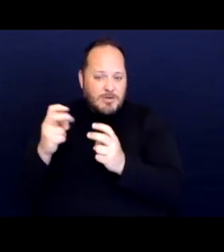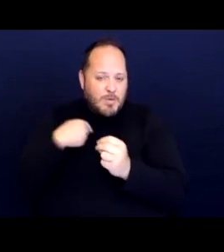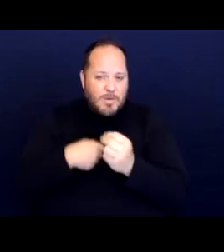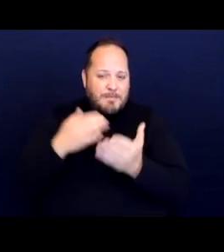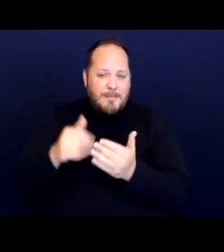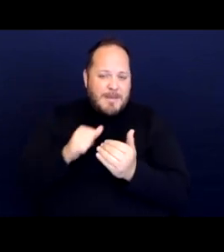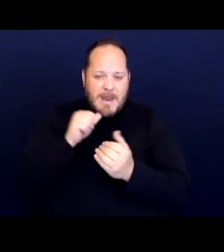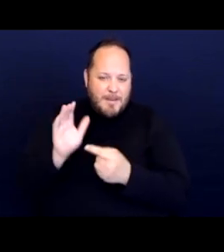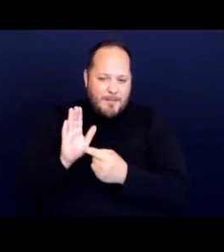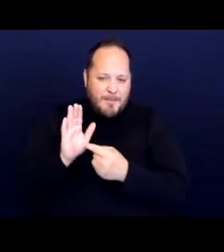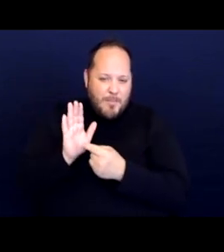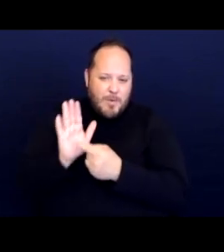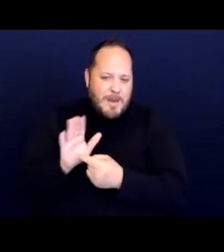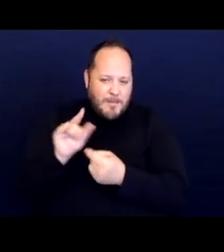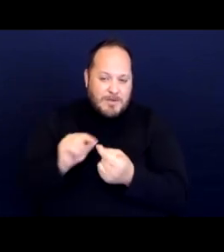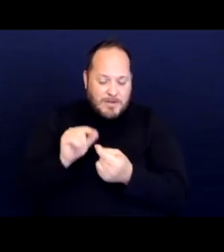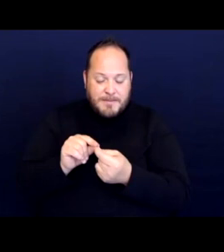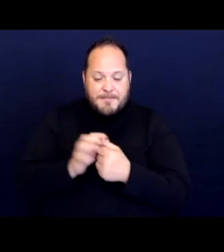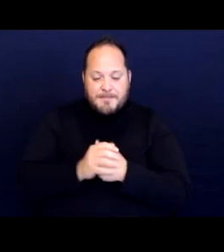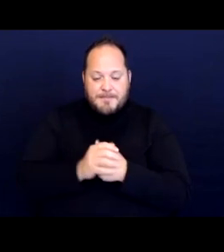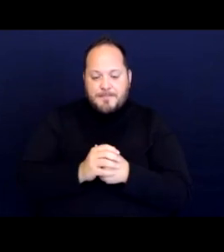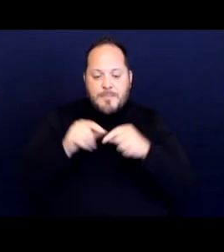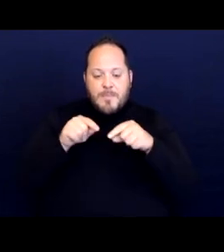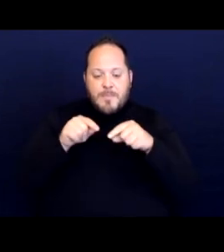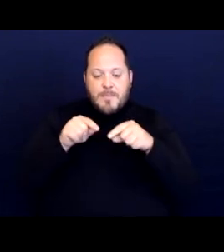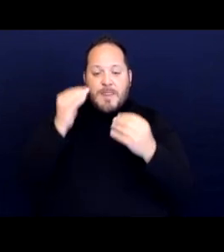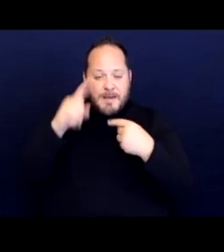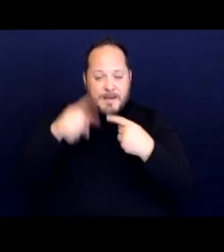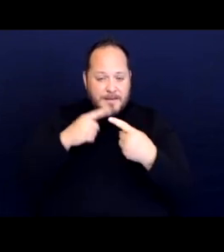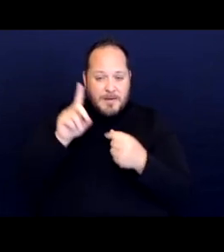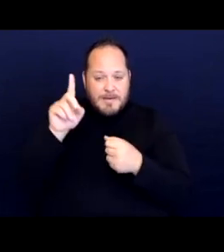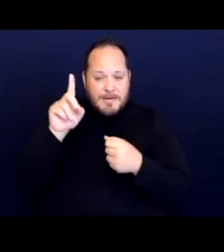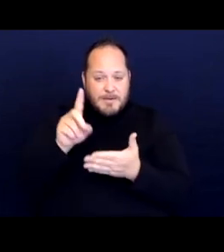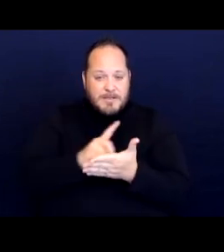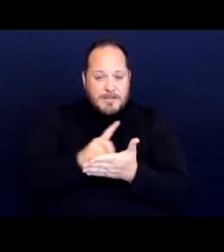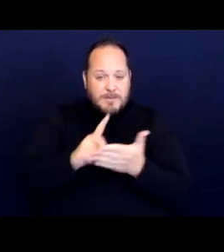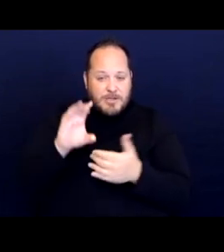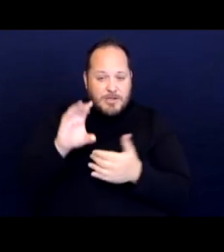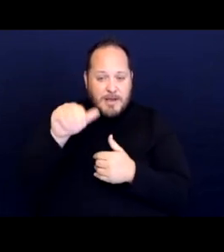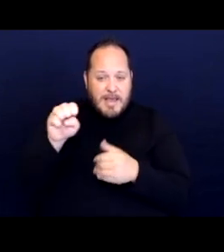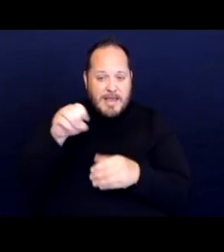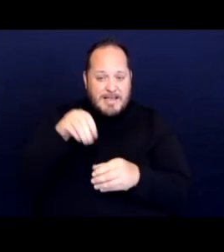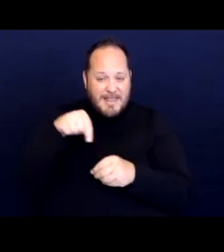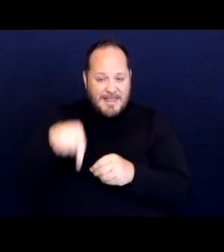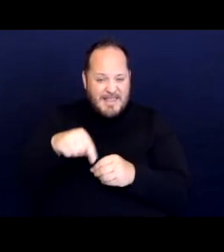And so when thinking about a disability discrimination case in this context,